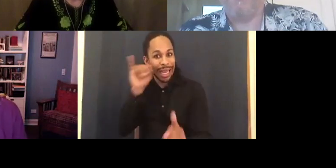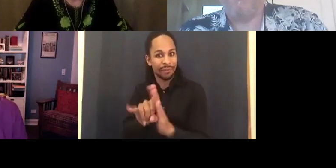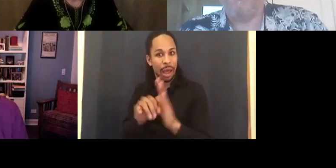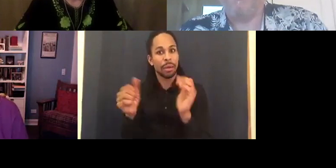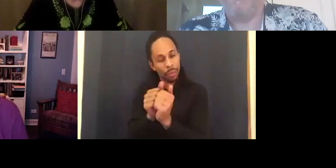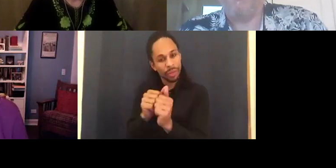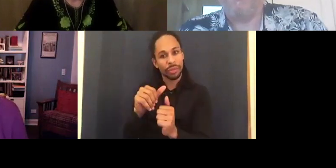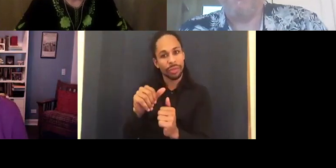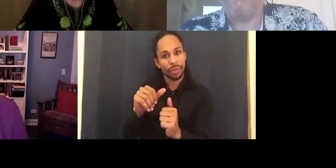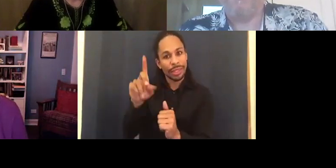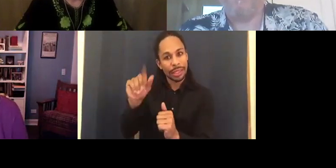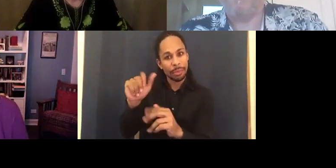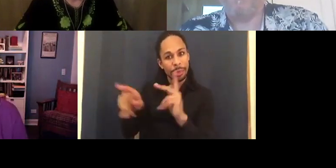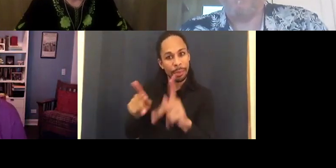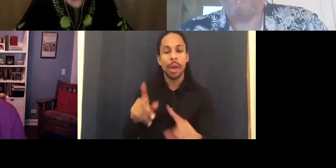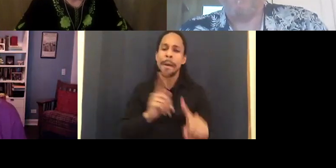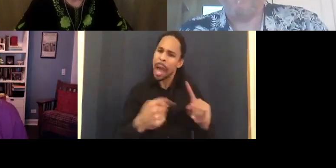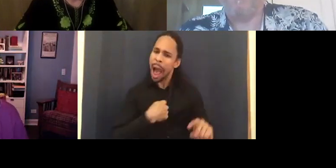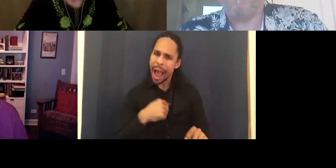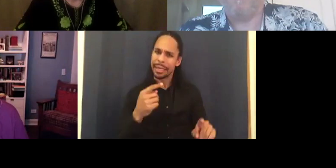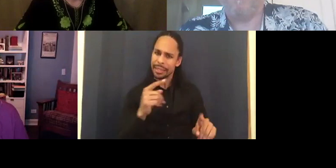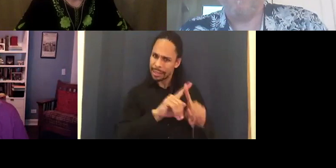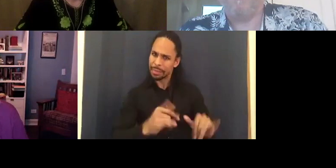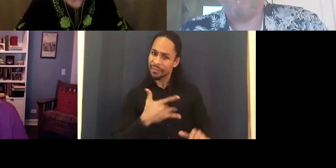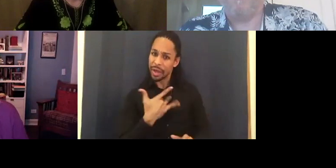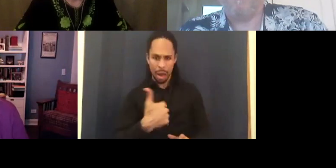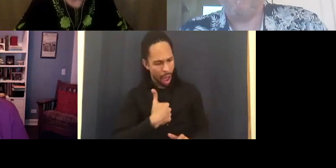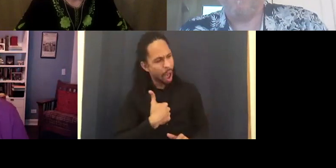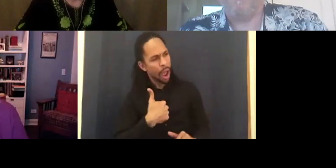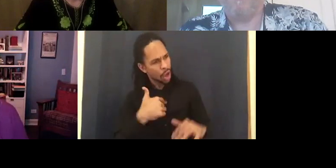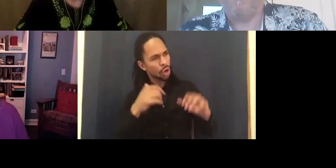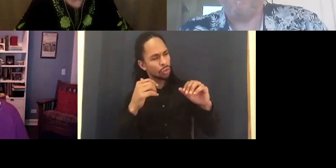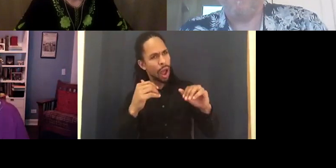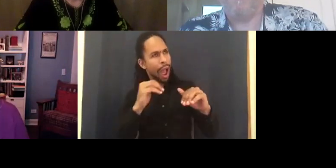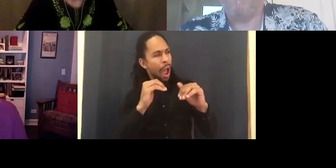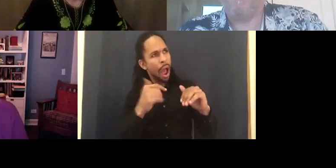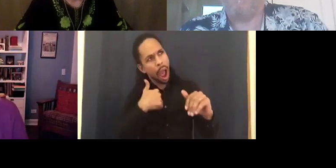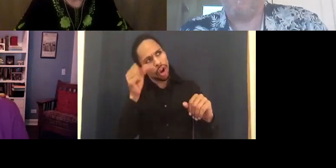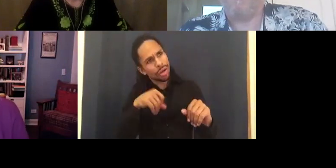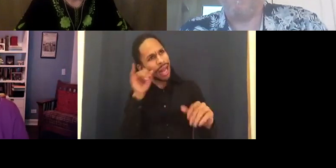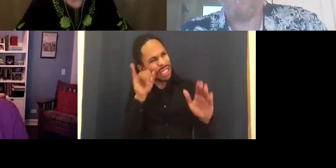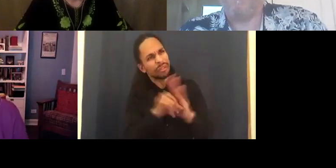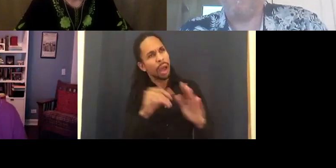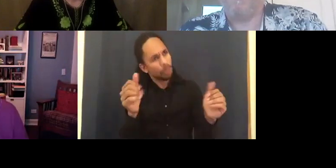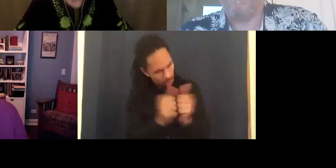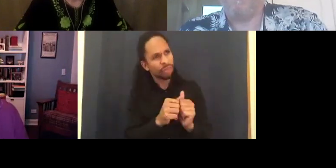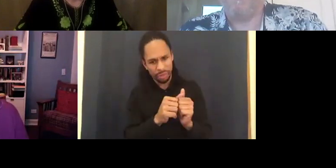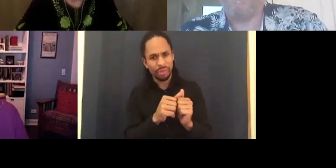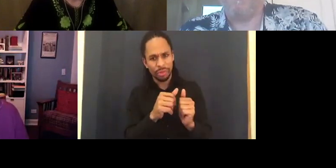And there were all these movies. Black and white movies with disabled